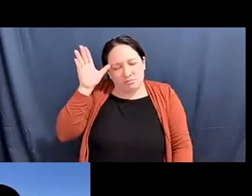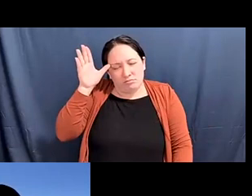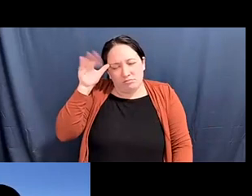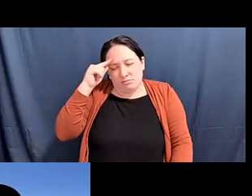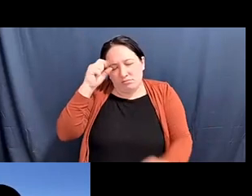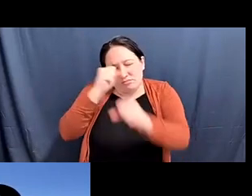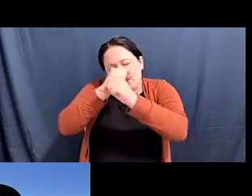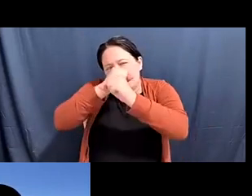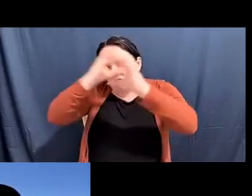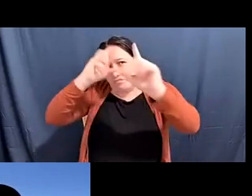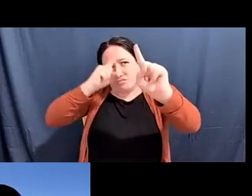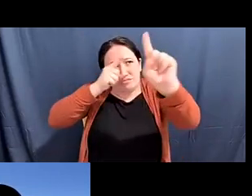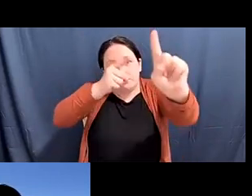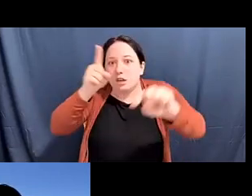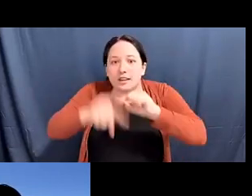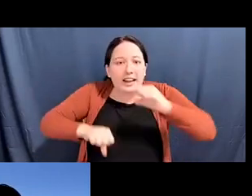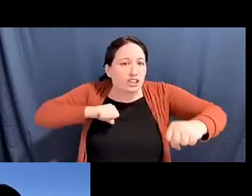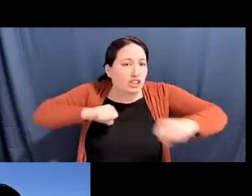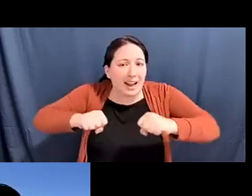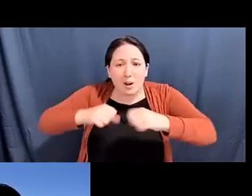Alex Tom he/him: I follow the advanced youth.